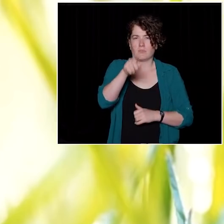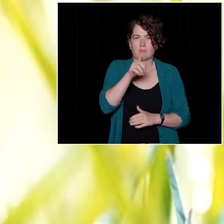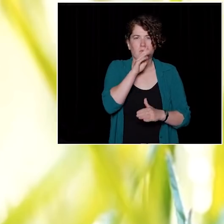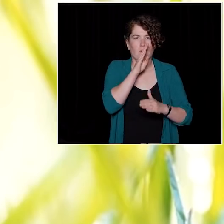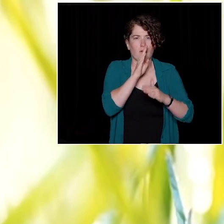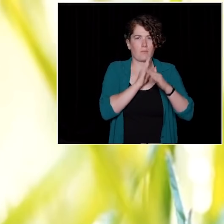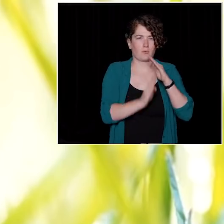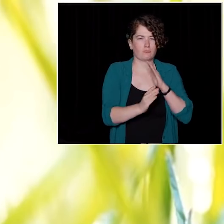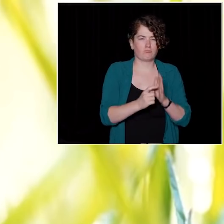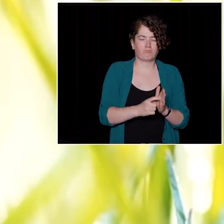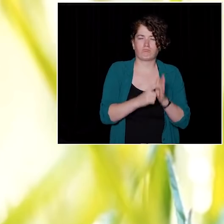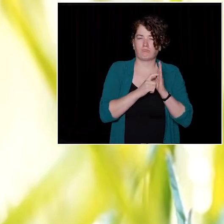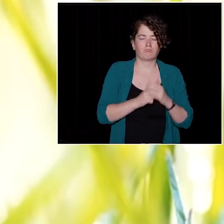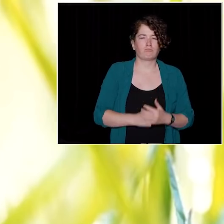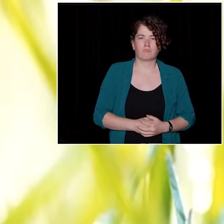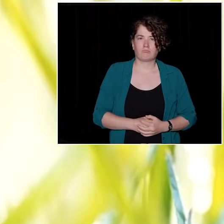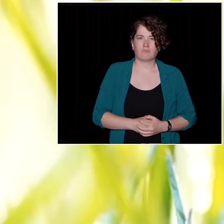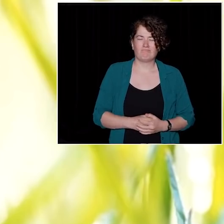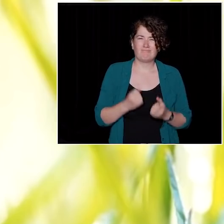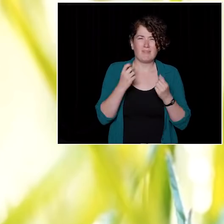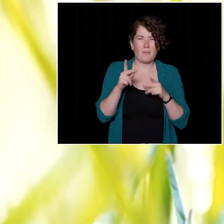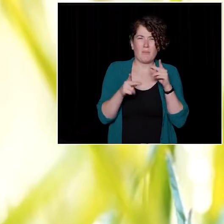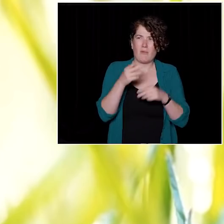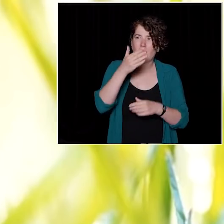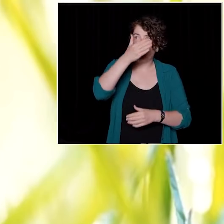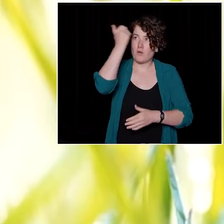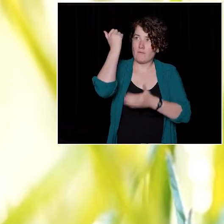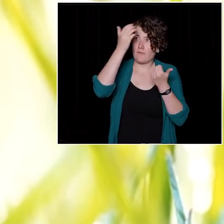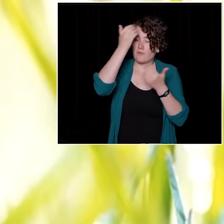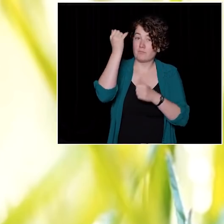When we forget that, we become foolish.